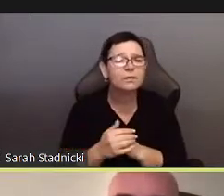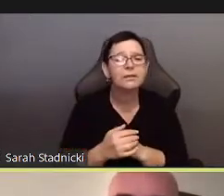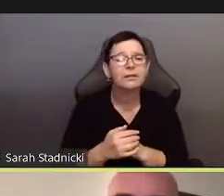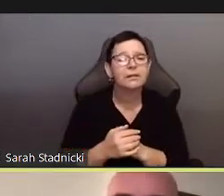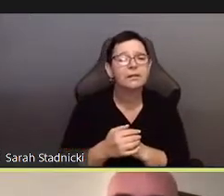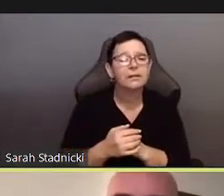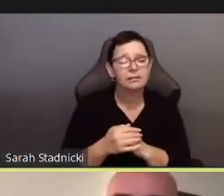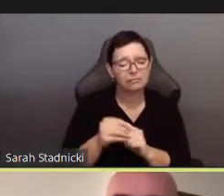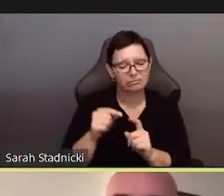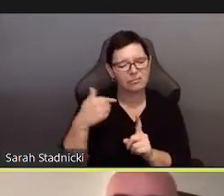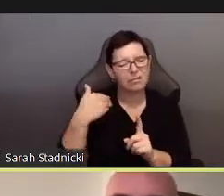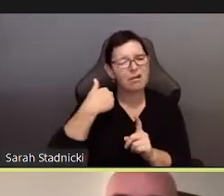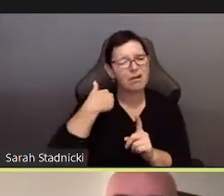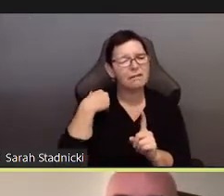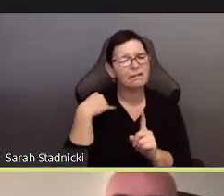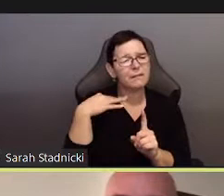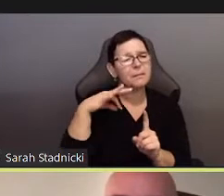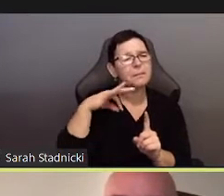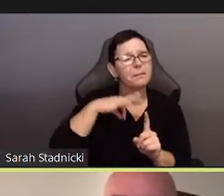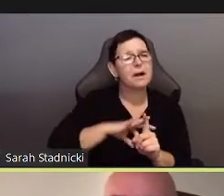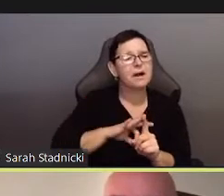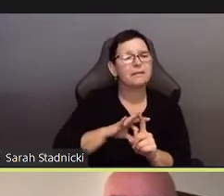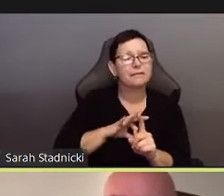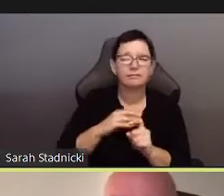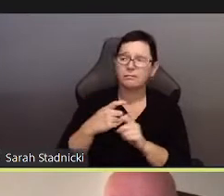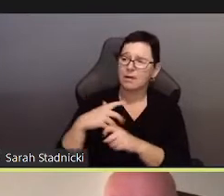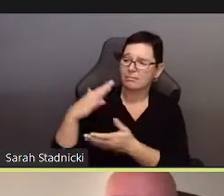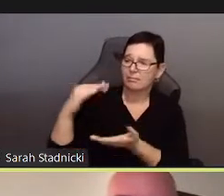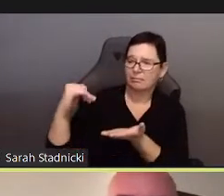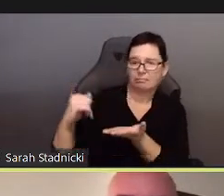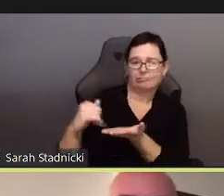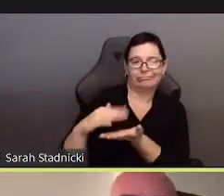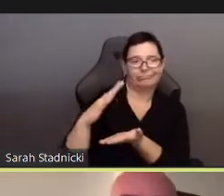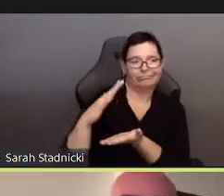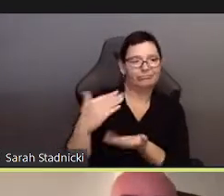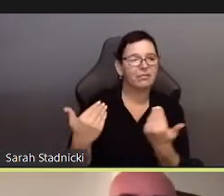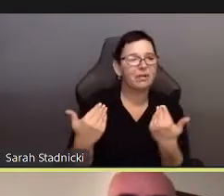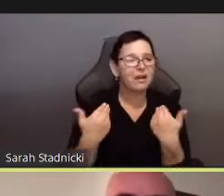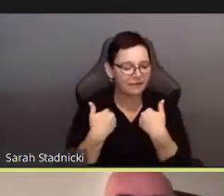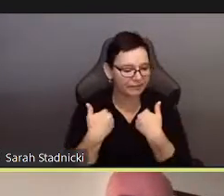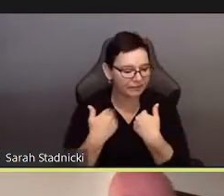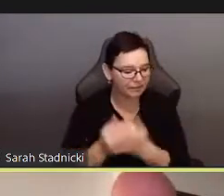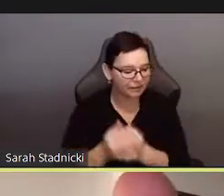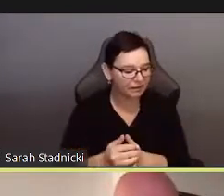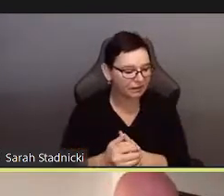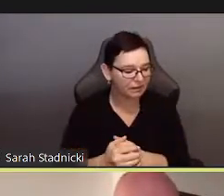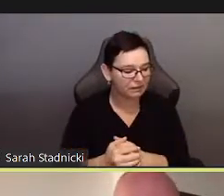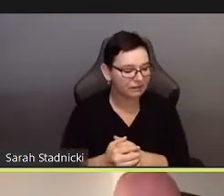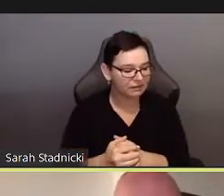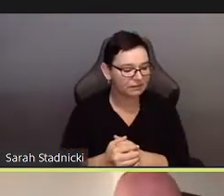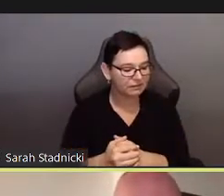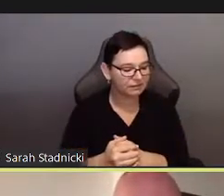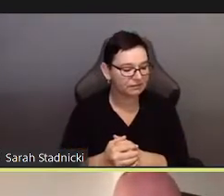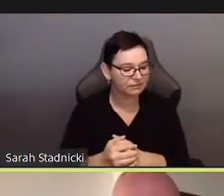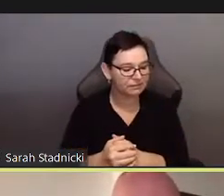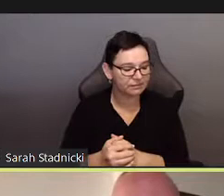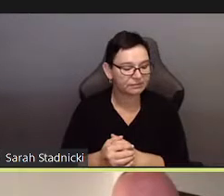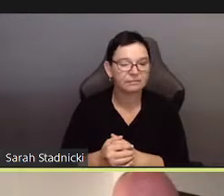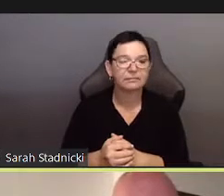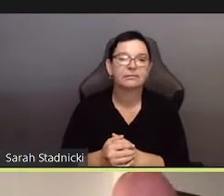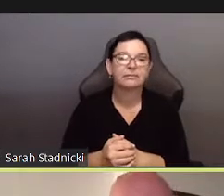one that enables us to talk about an ethics of solitude.